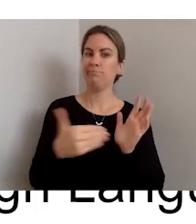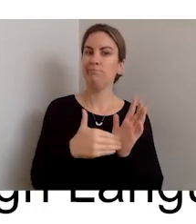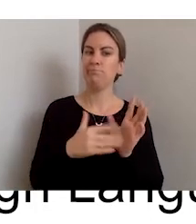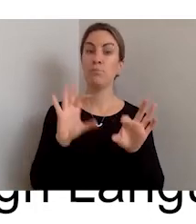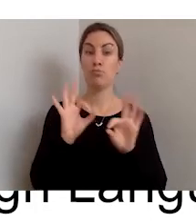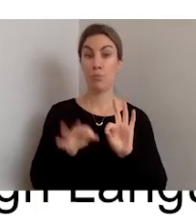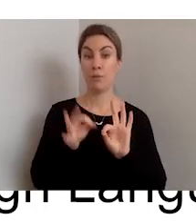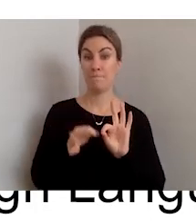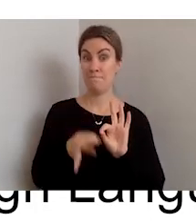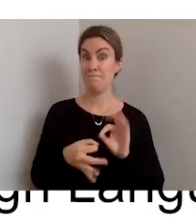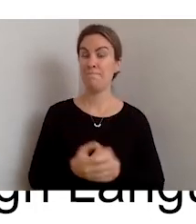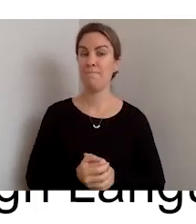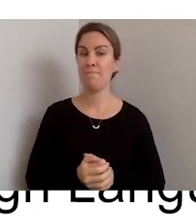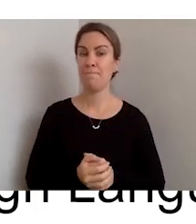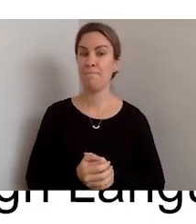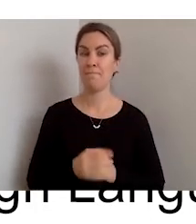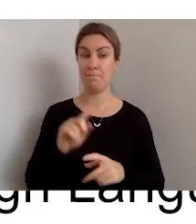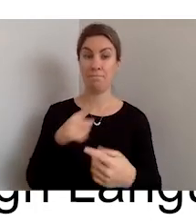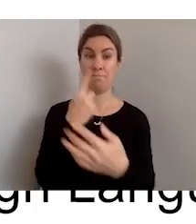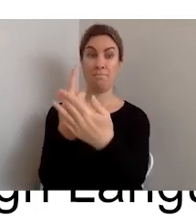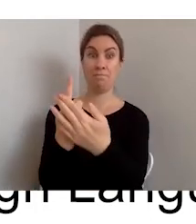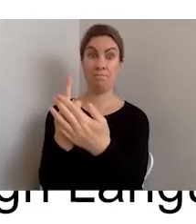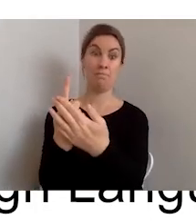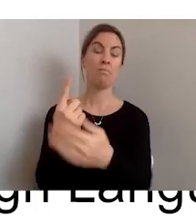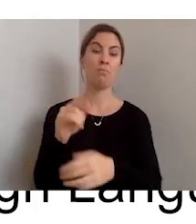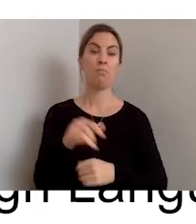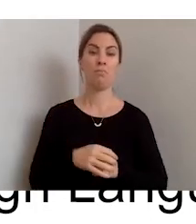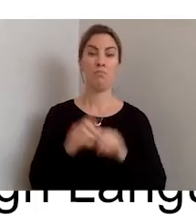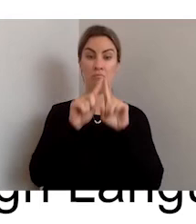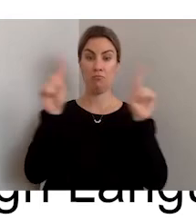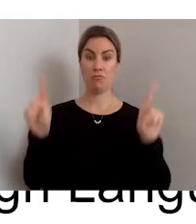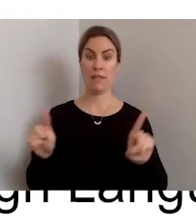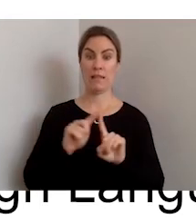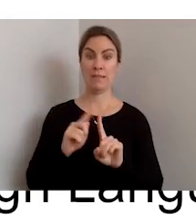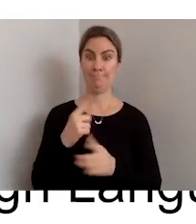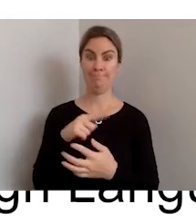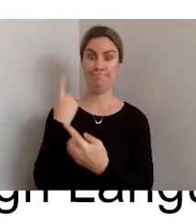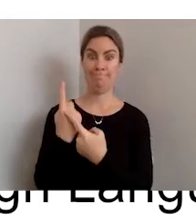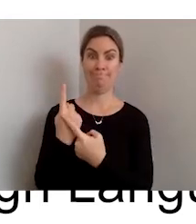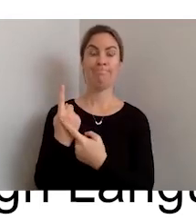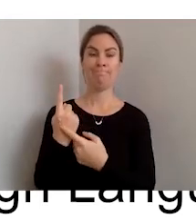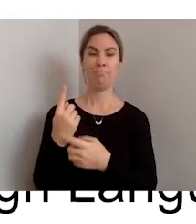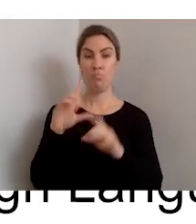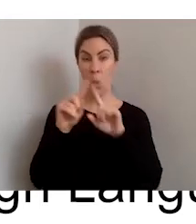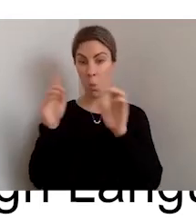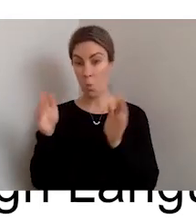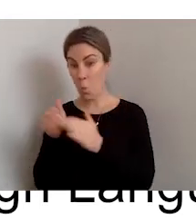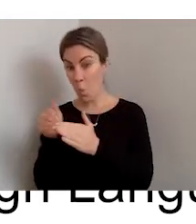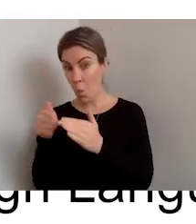either on your screen, put in the corner, or shadowing the person